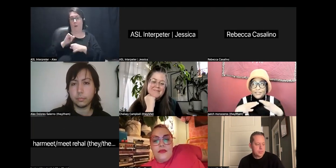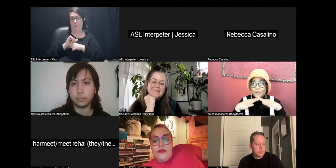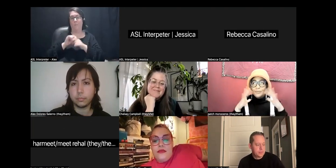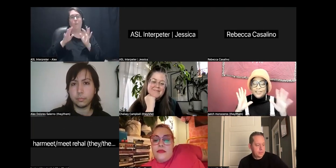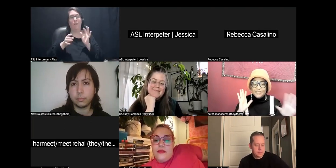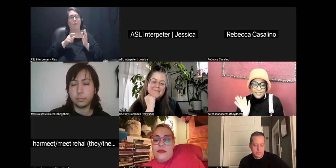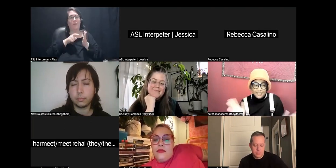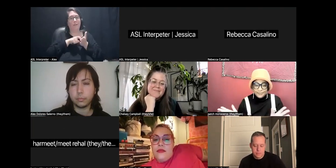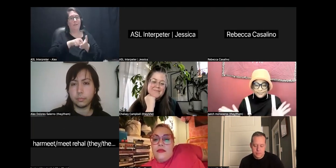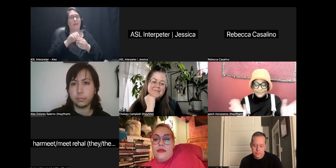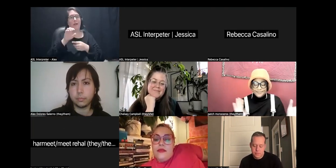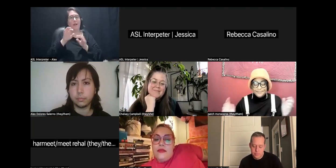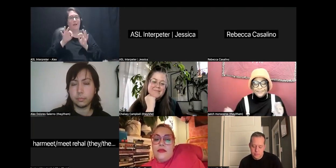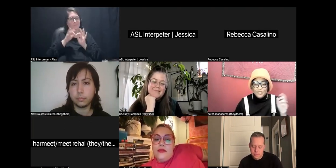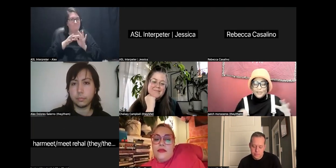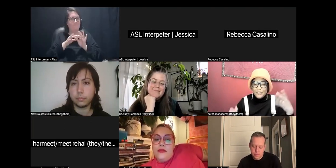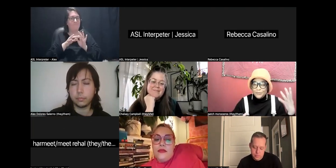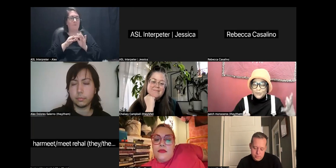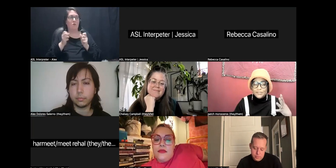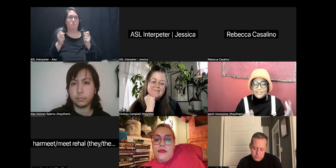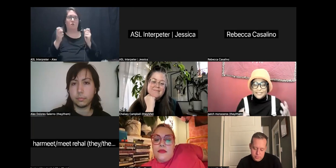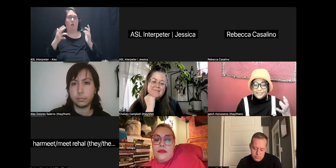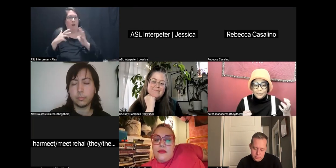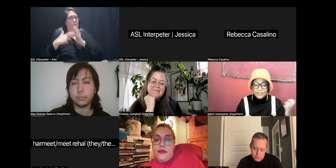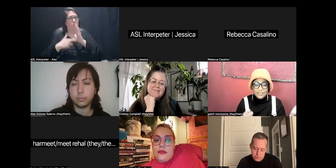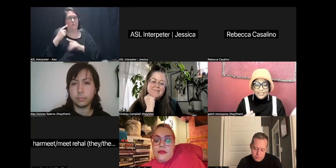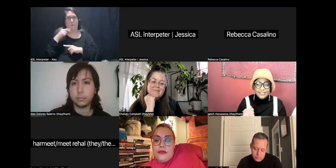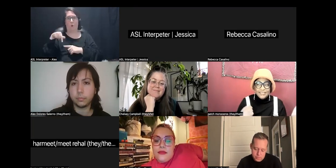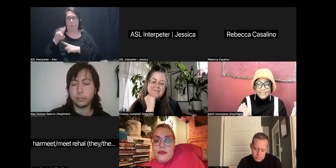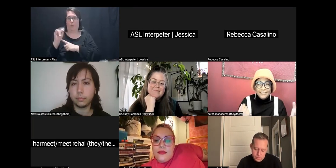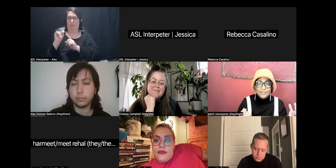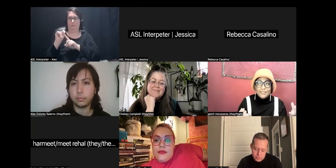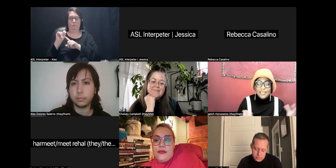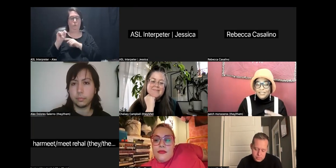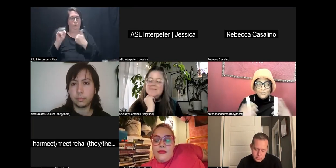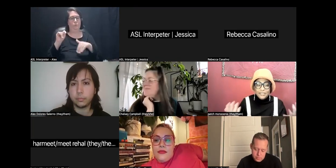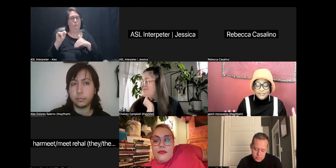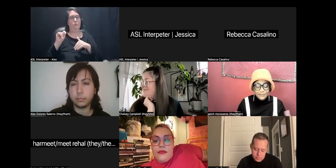there's so much like, there's a lot of like rules with quilting even though it can be like really free